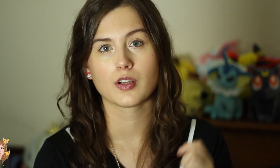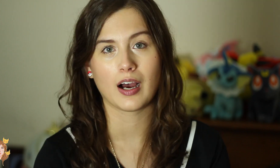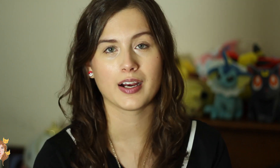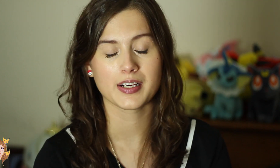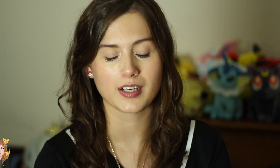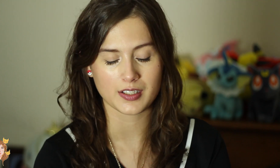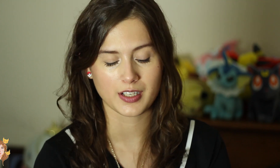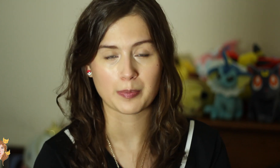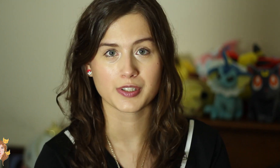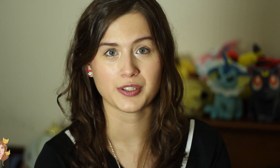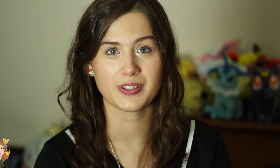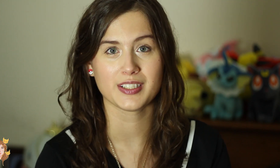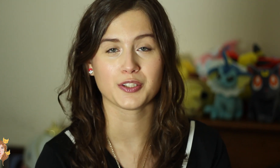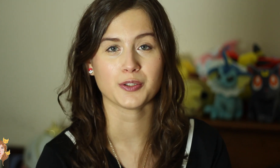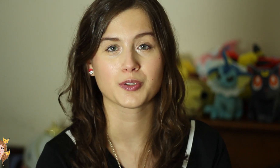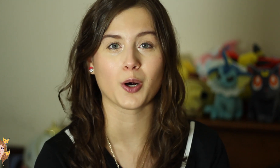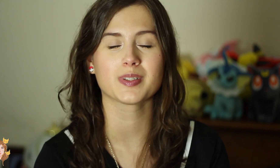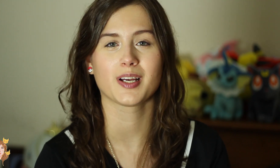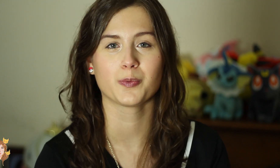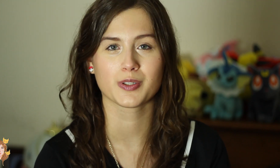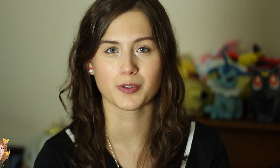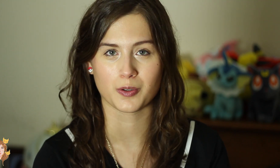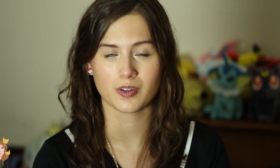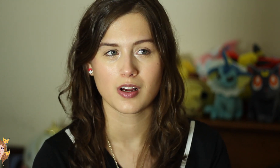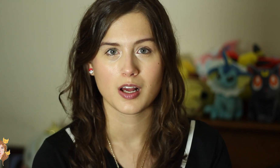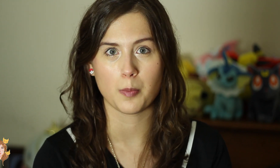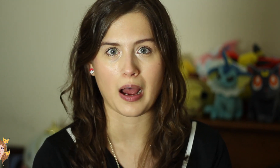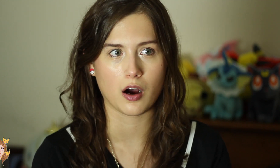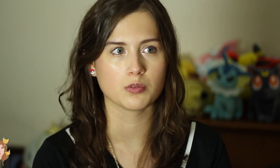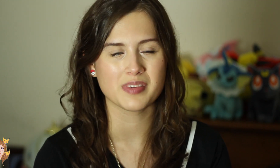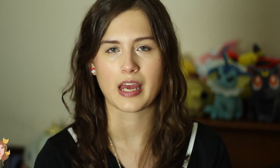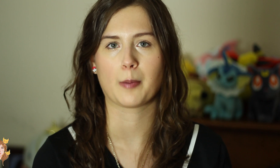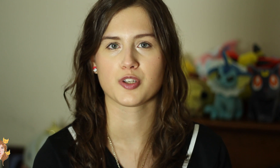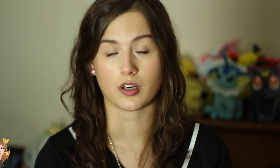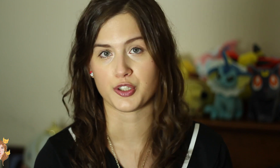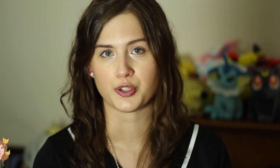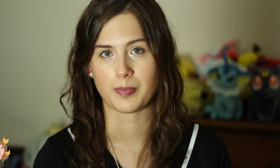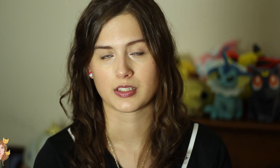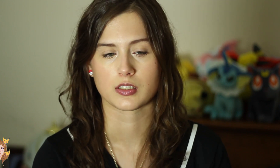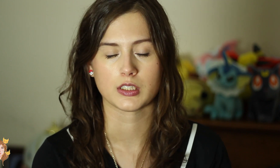So I got the opportunity to co-present with Google about captioning on YouTube, basically.